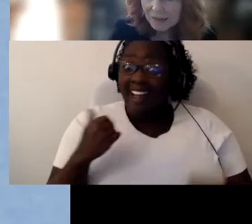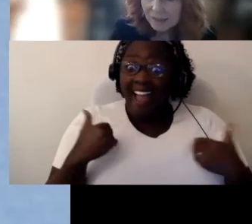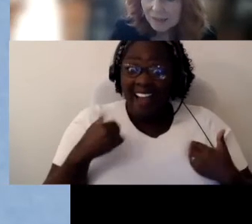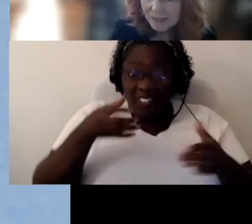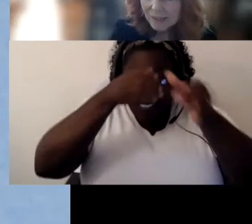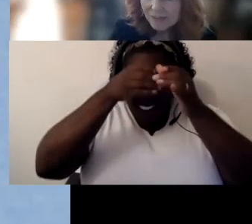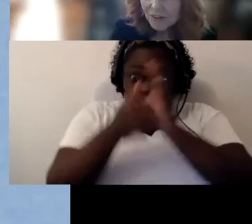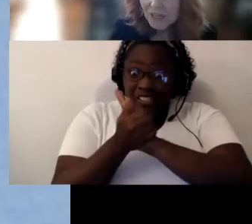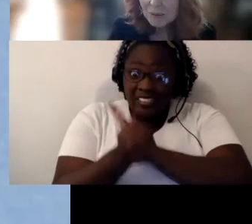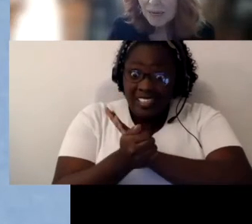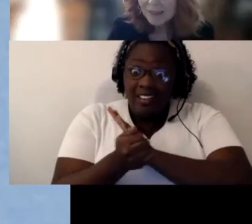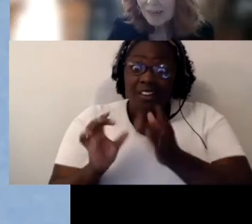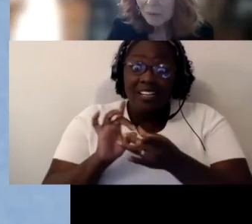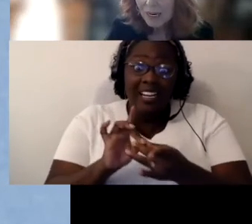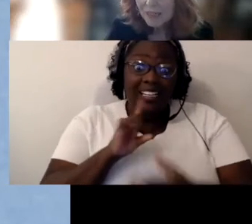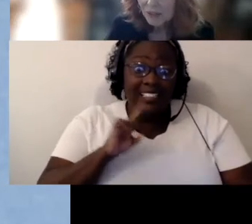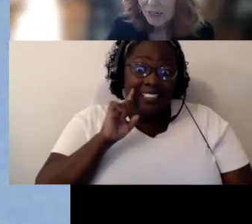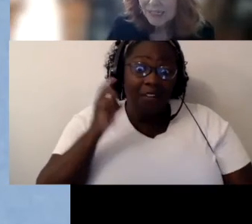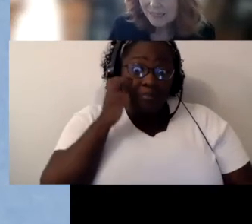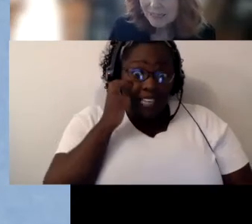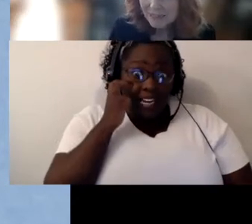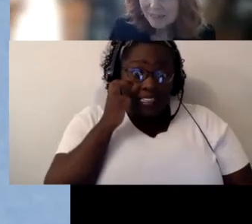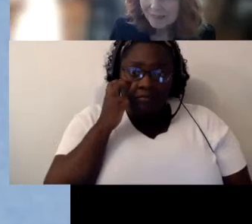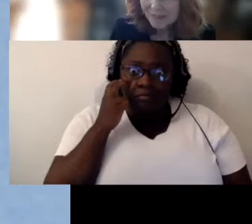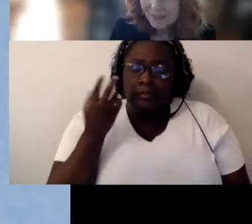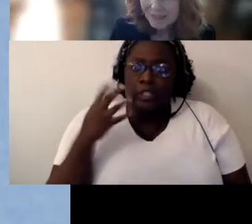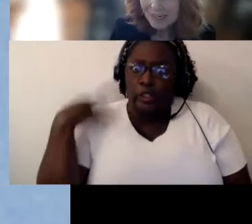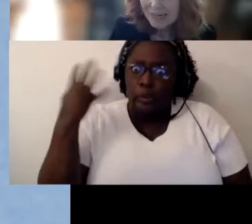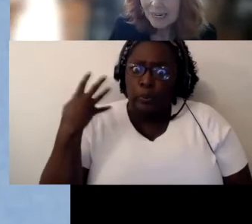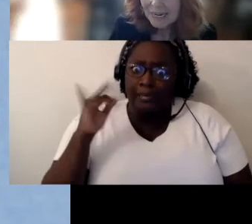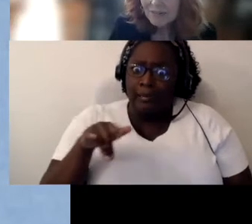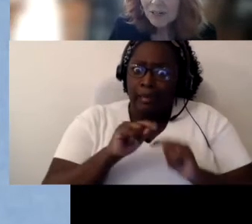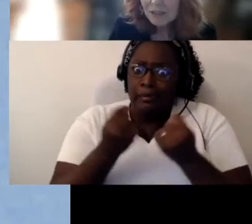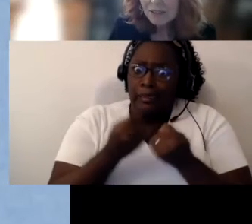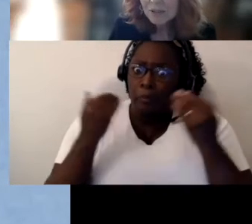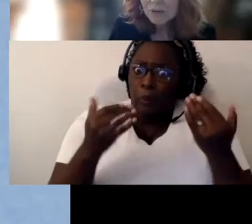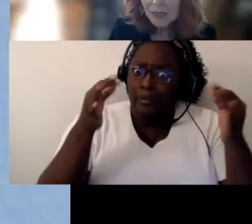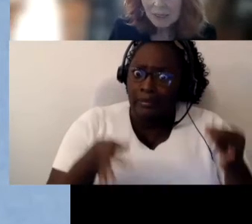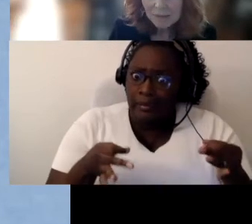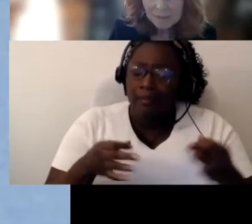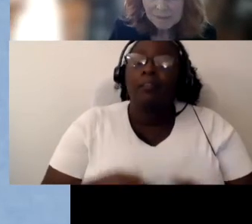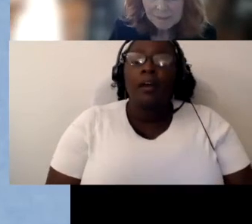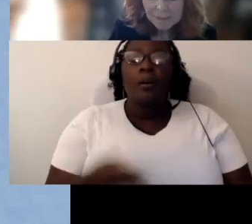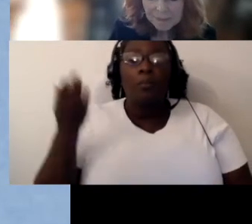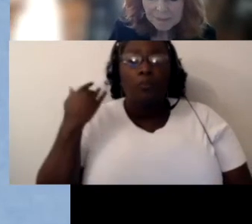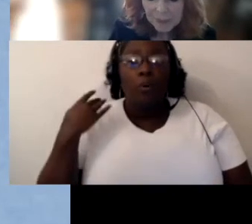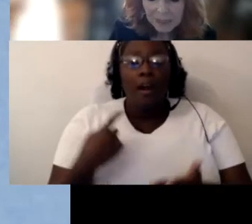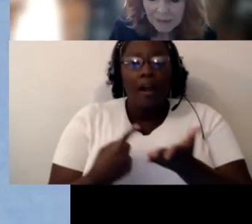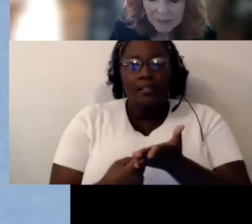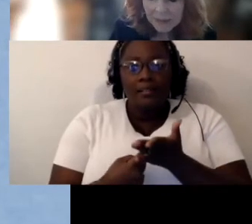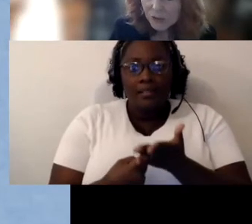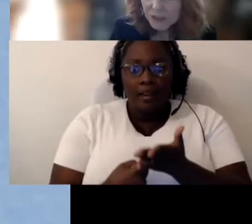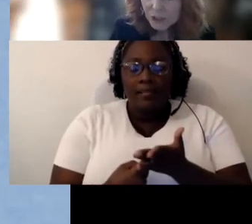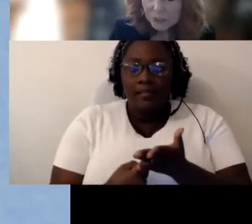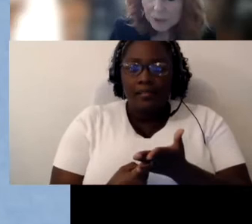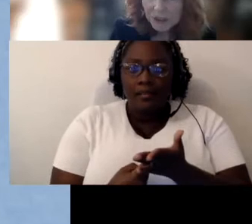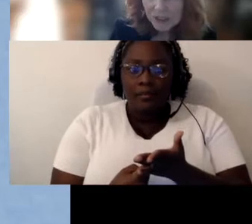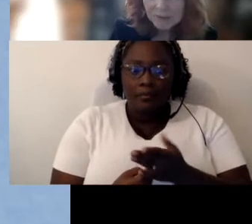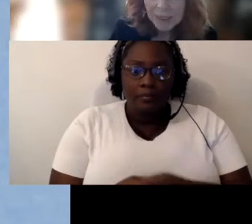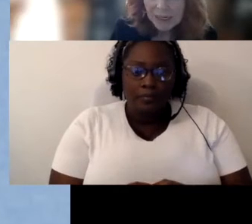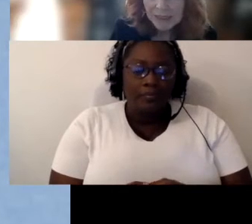If you think about it that way, it's crazy and I've talked to interpreters and parents